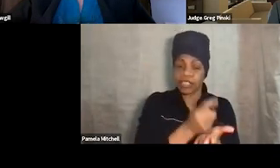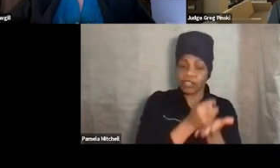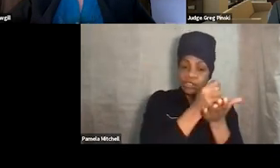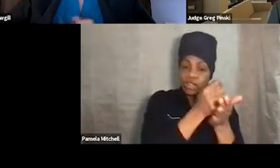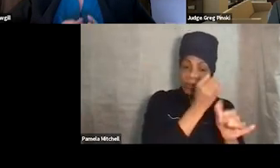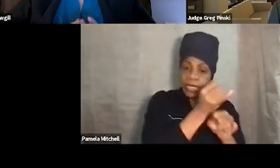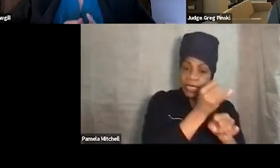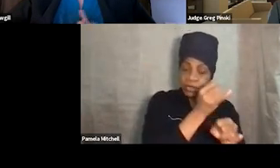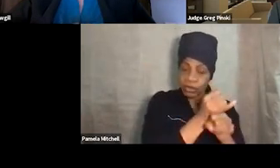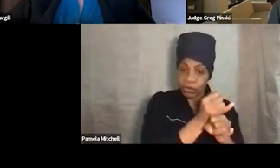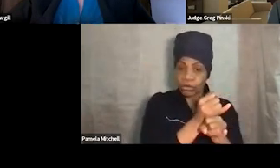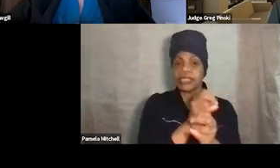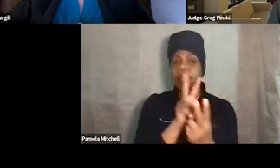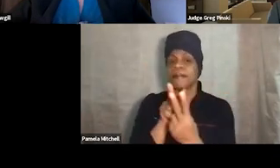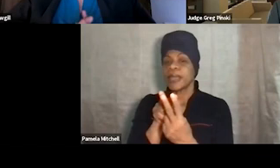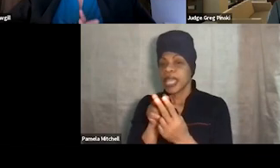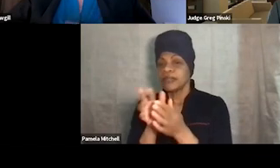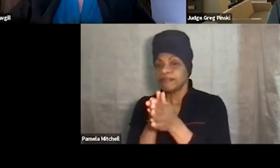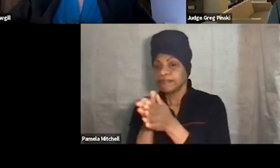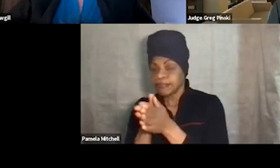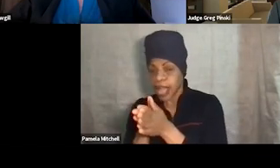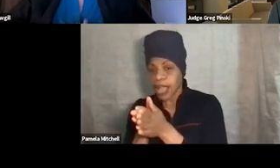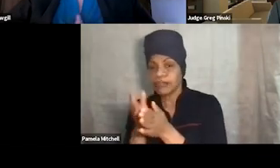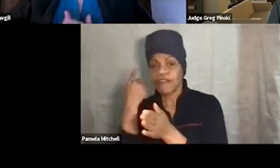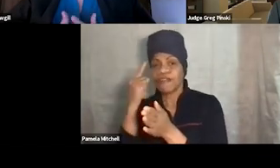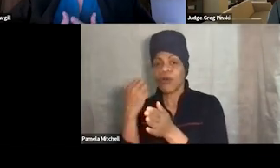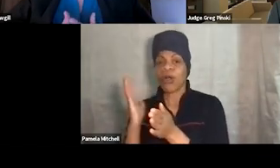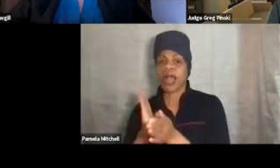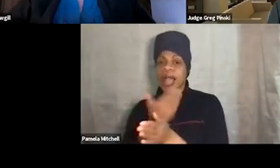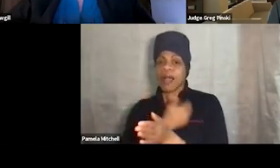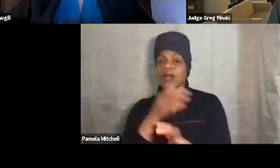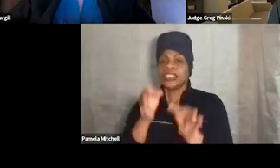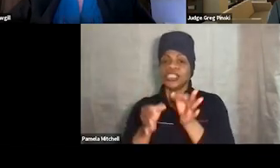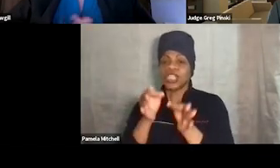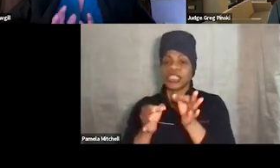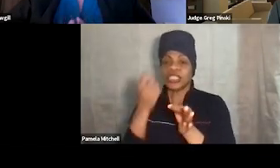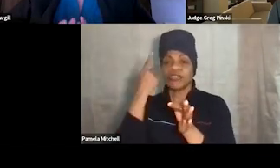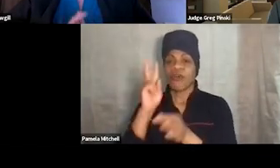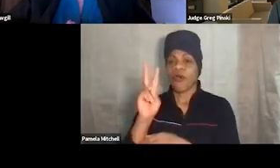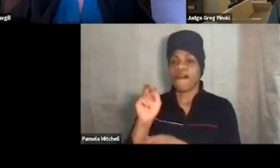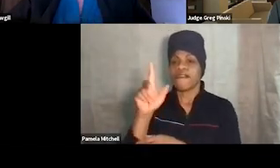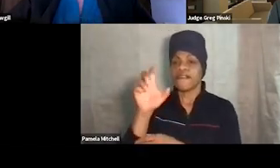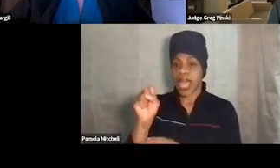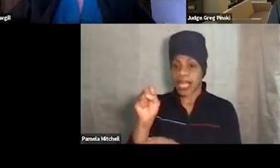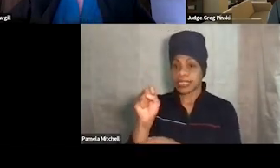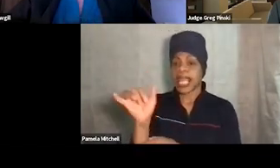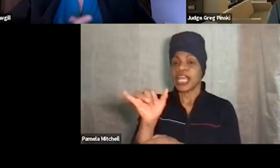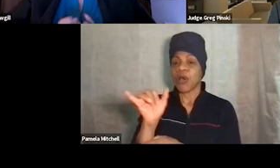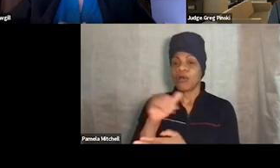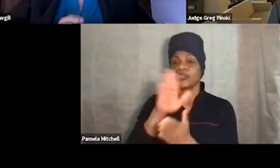and that's for our DWI, DUI courts, Justice for Vets for veterans courts, and then we also now have Center for Advancing Justice.